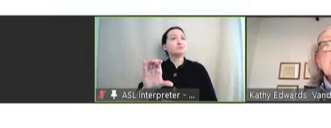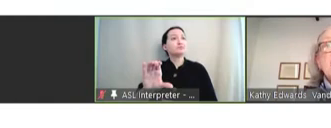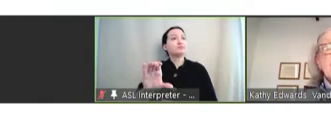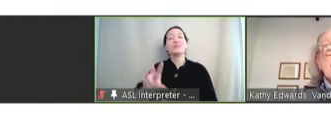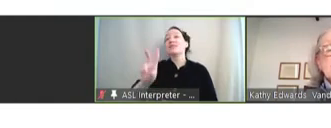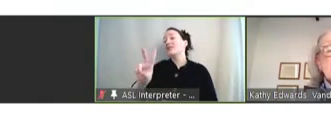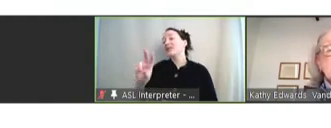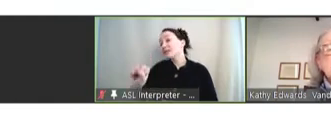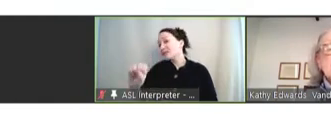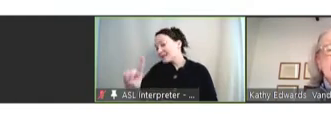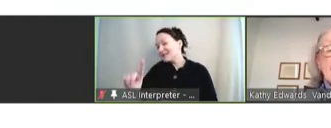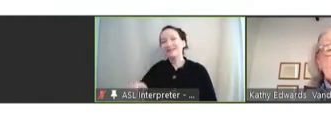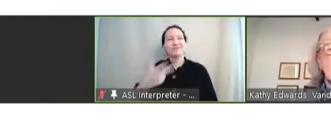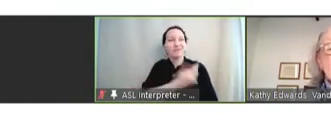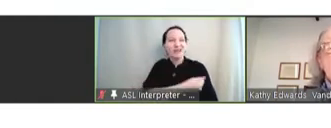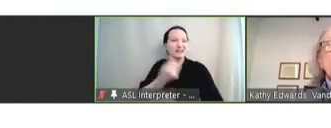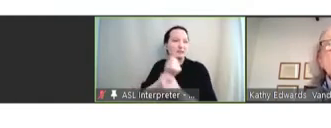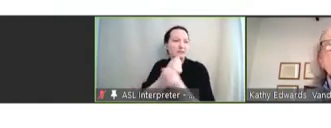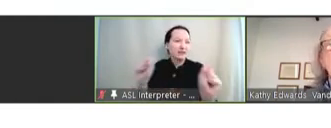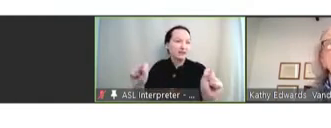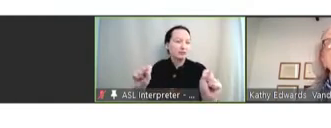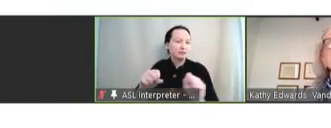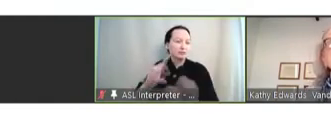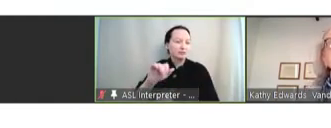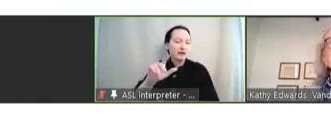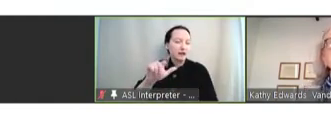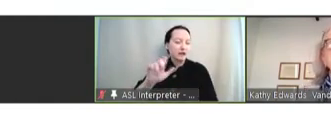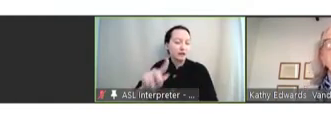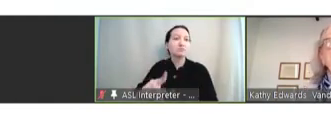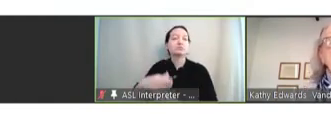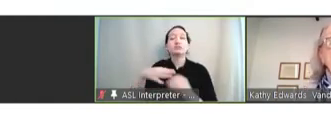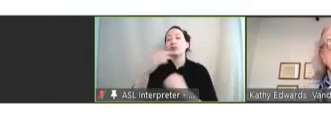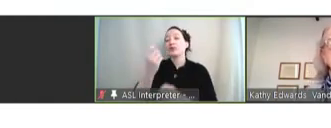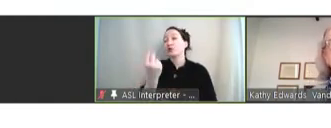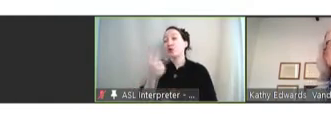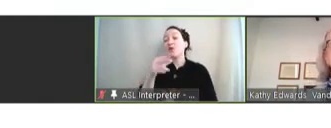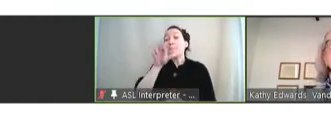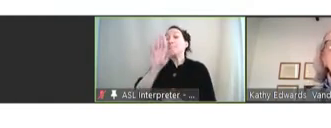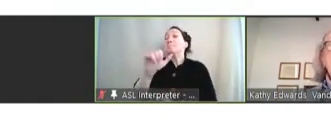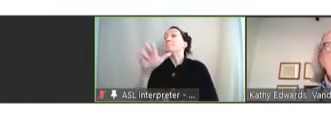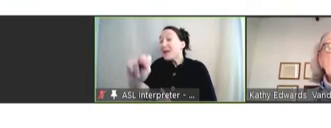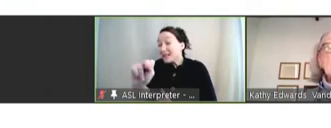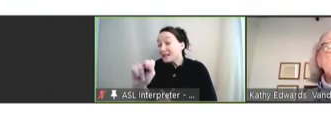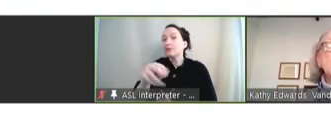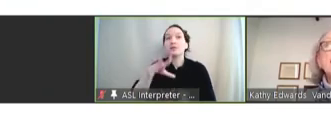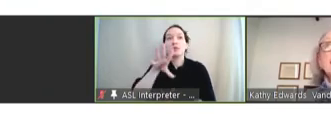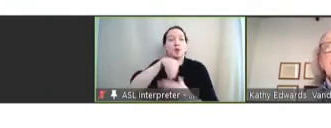the Vaccine Safety Datalink, which has over 12 billion participants and nine integrated